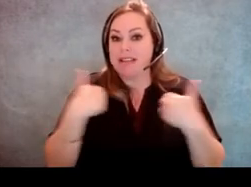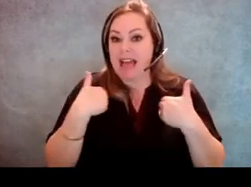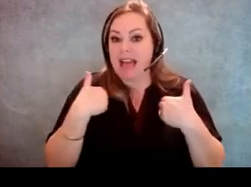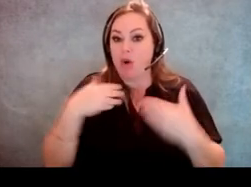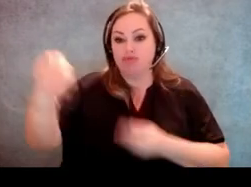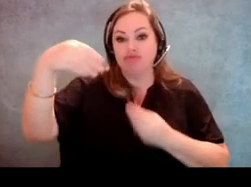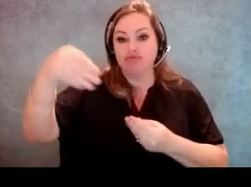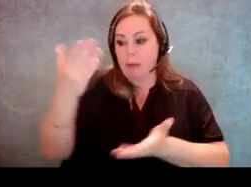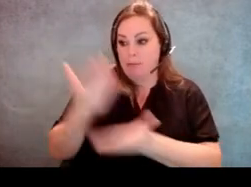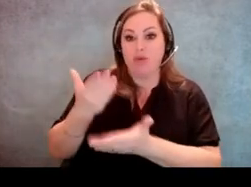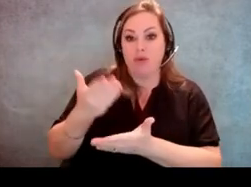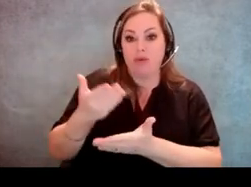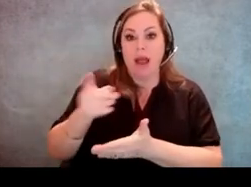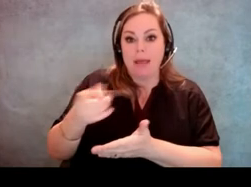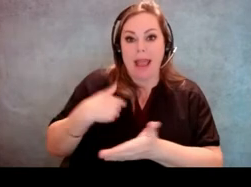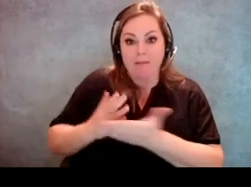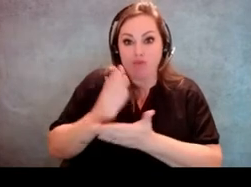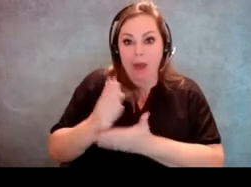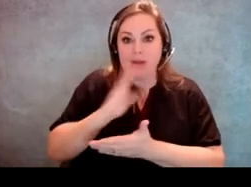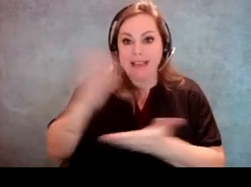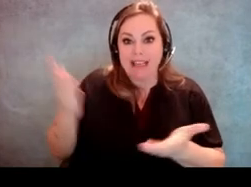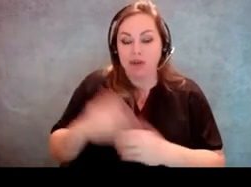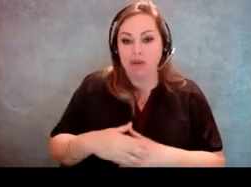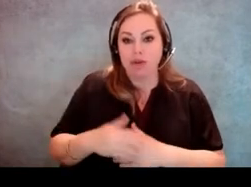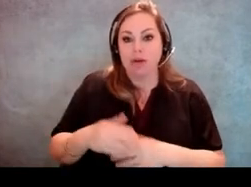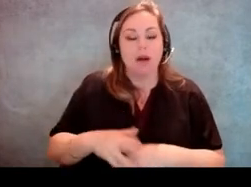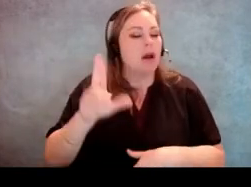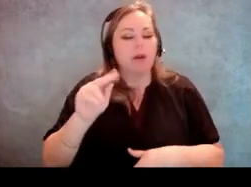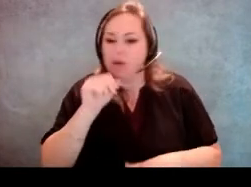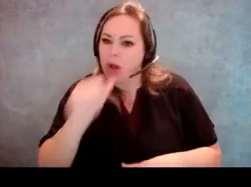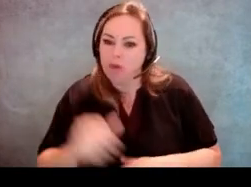that the service animal is a service animal? [Molly Broadway] No, you don't.